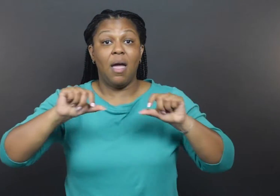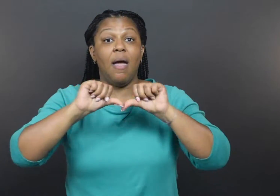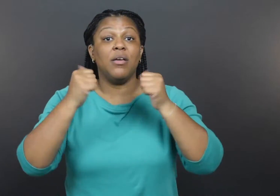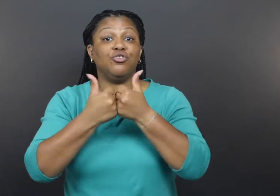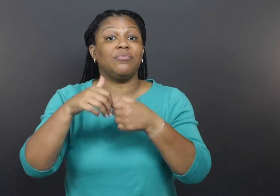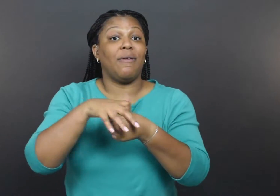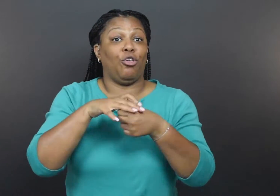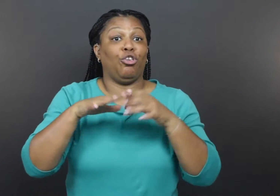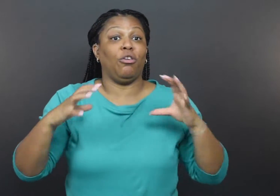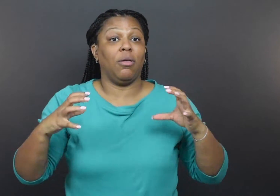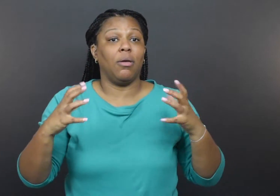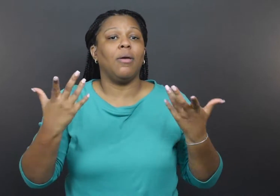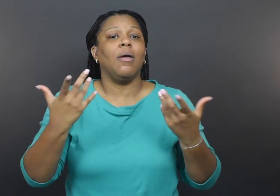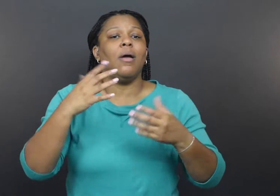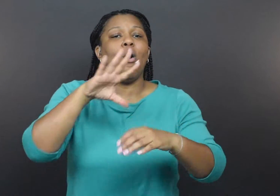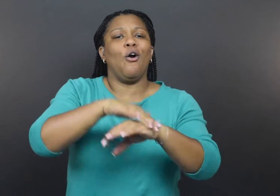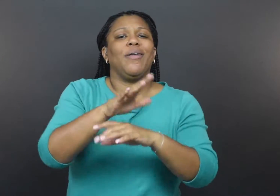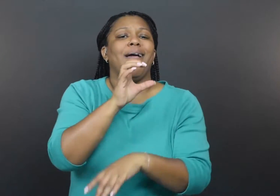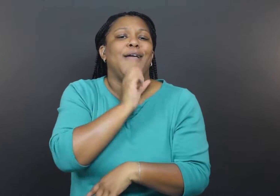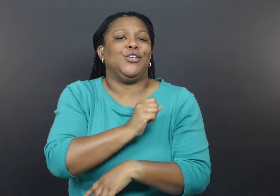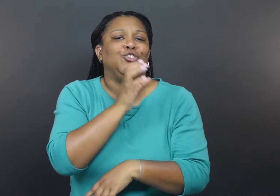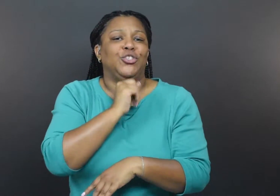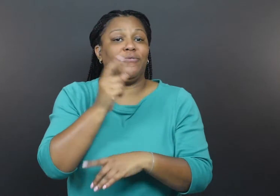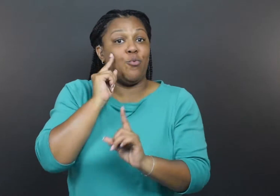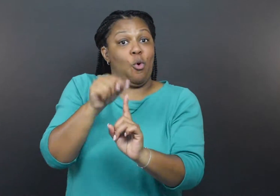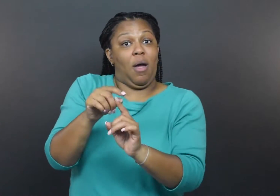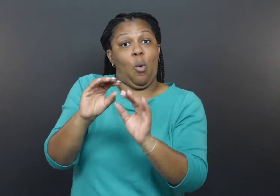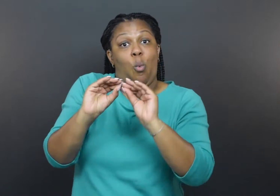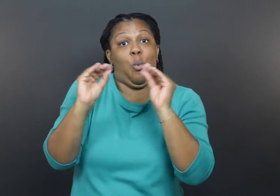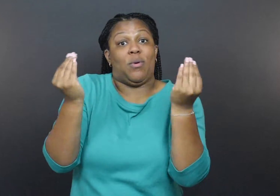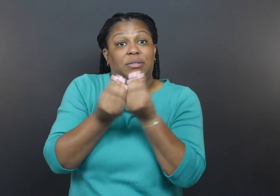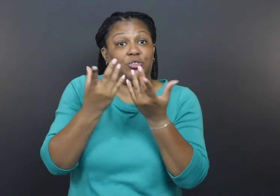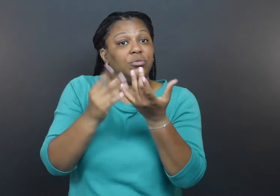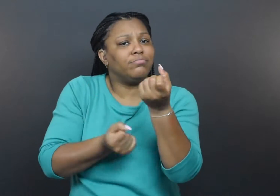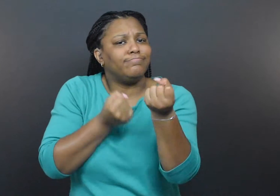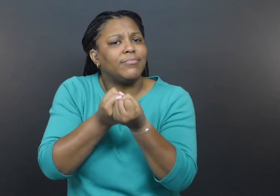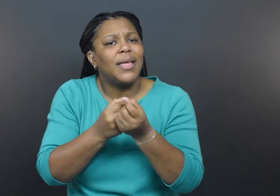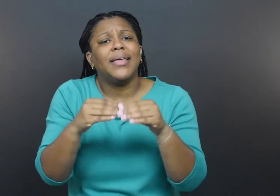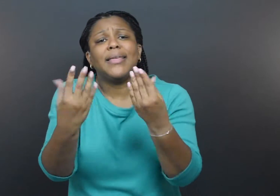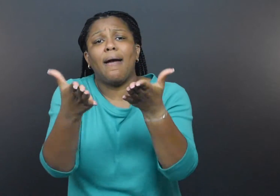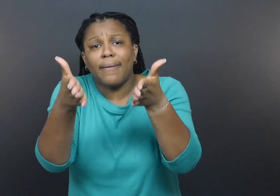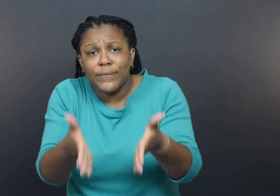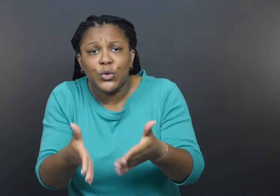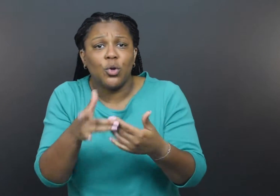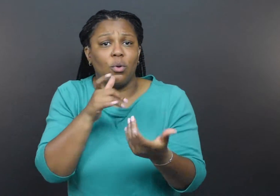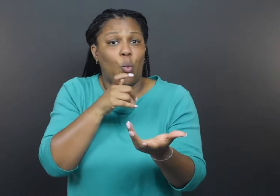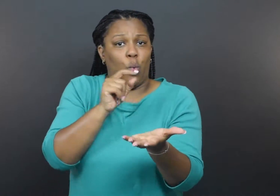Aging are organizations that support caregiving providers in the aging and disability communities.